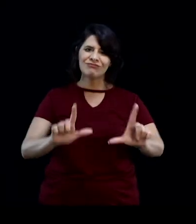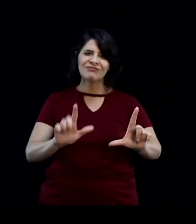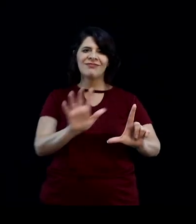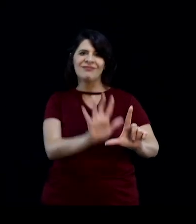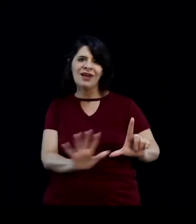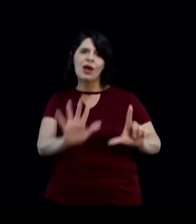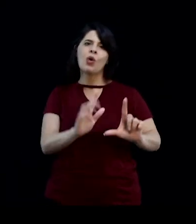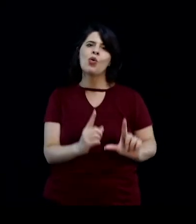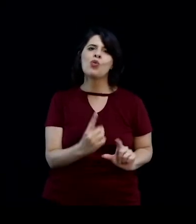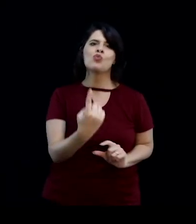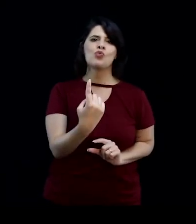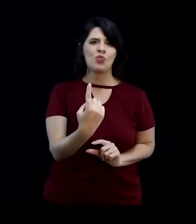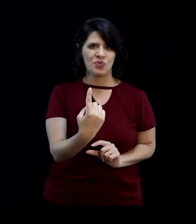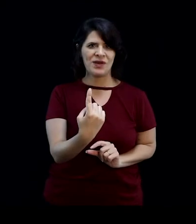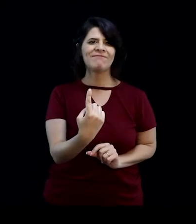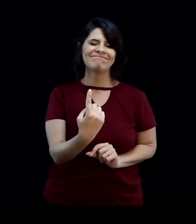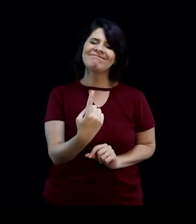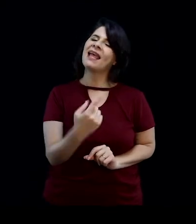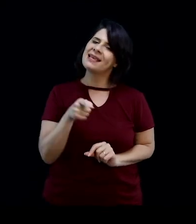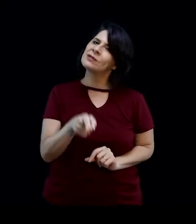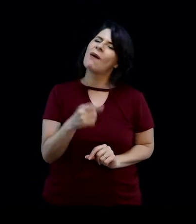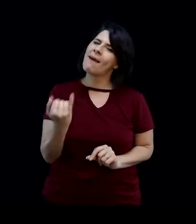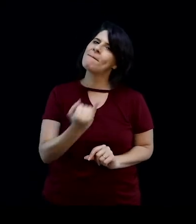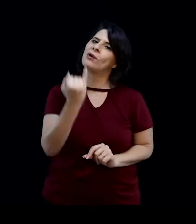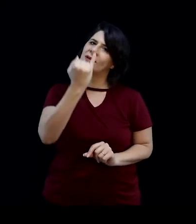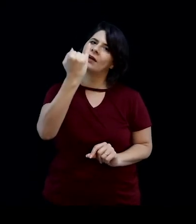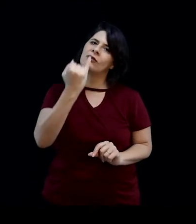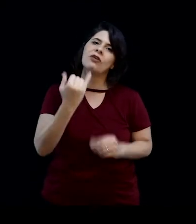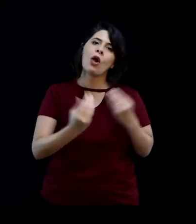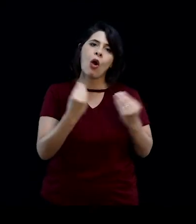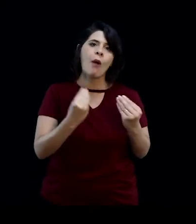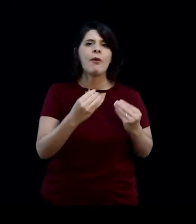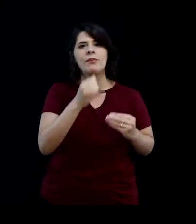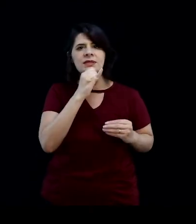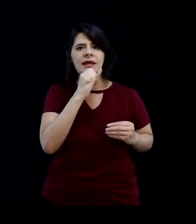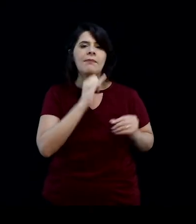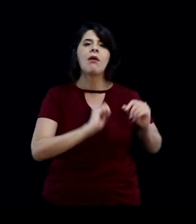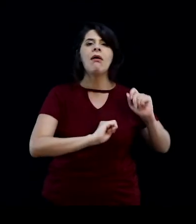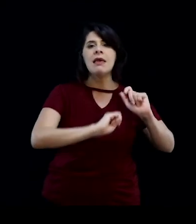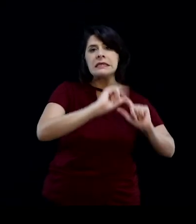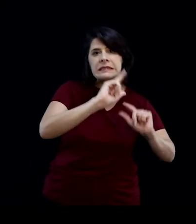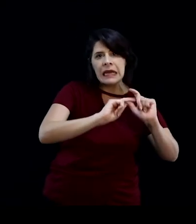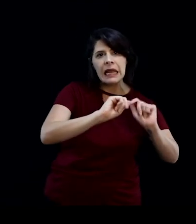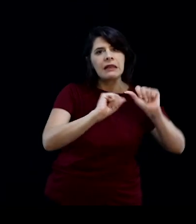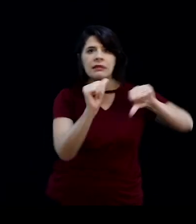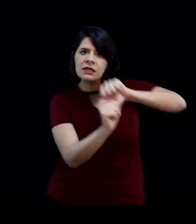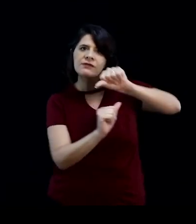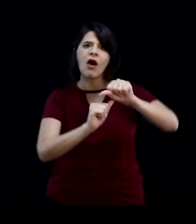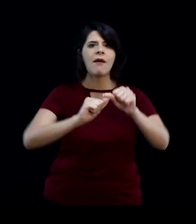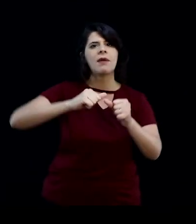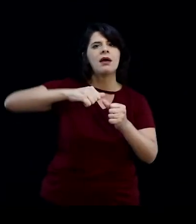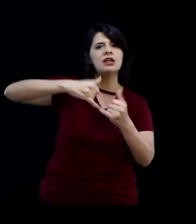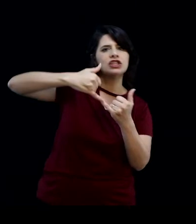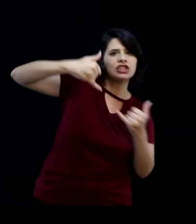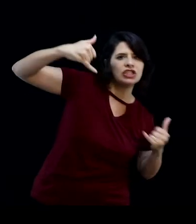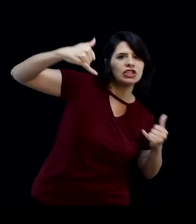I think it is very important how a star becomes a diagonal and how the diagonal entered my work